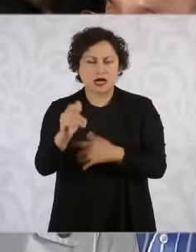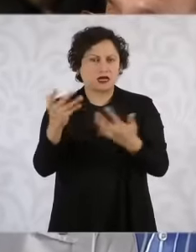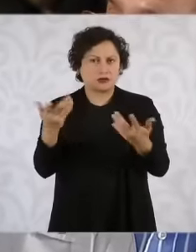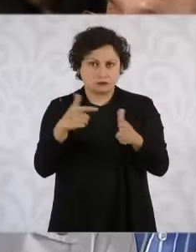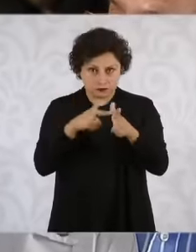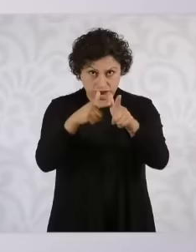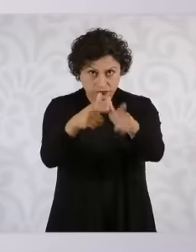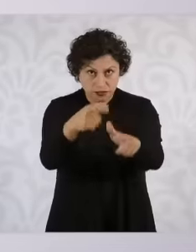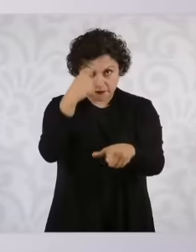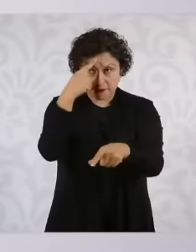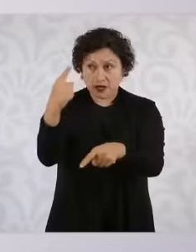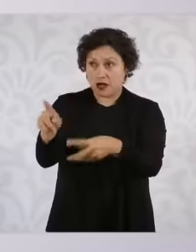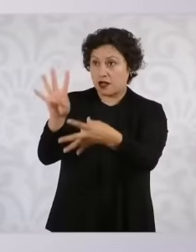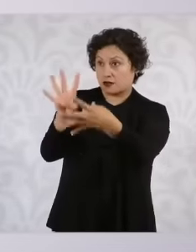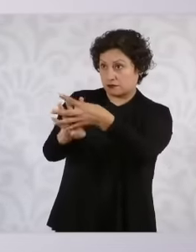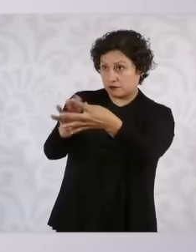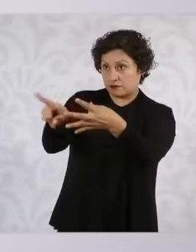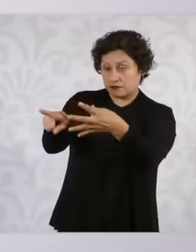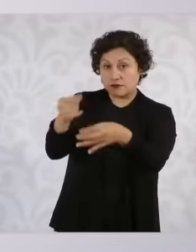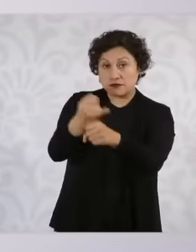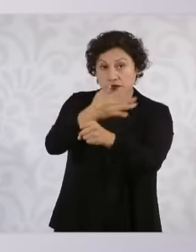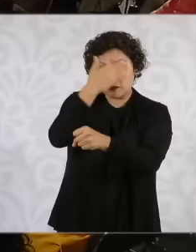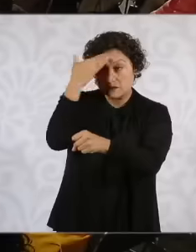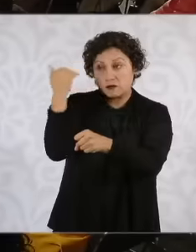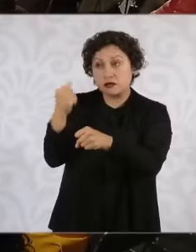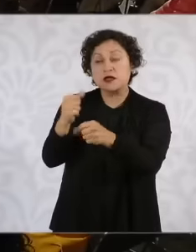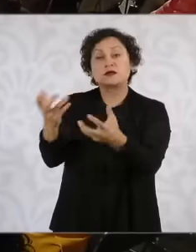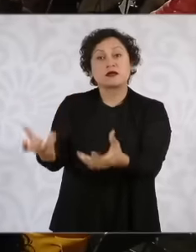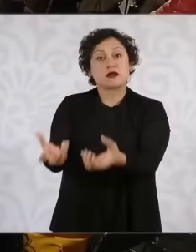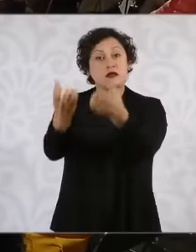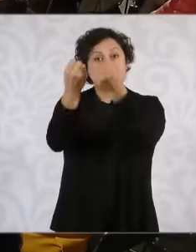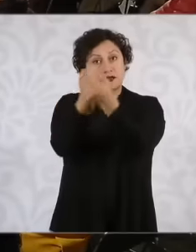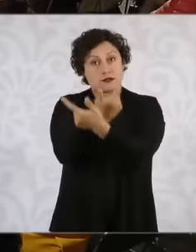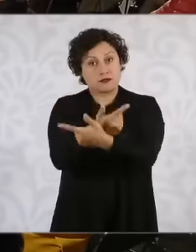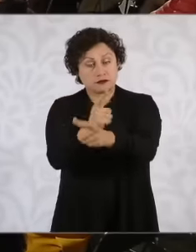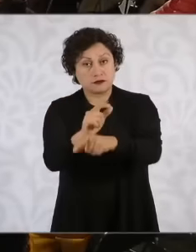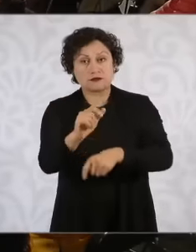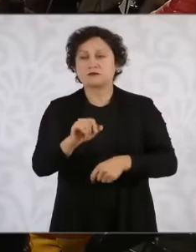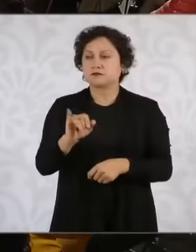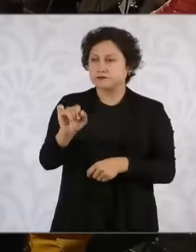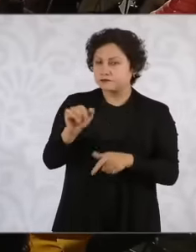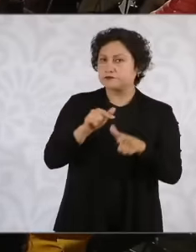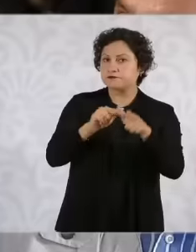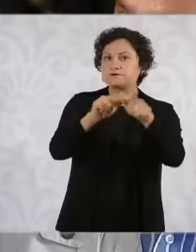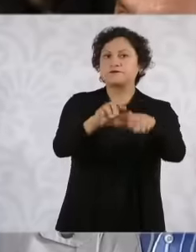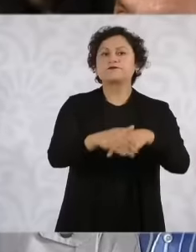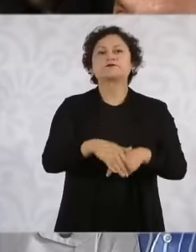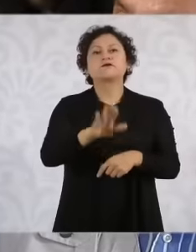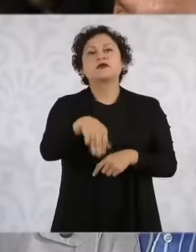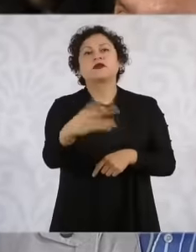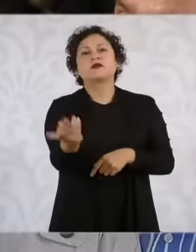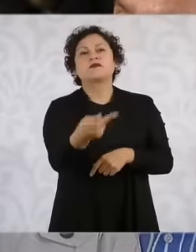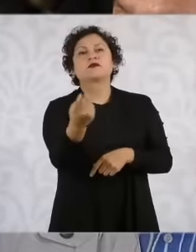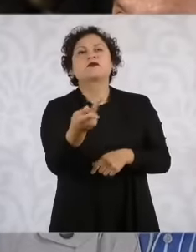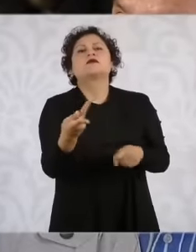it is going to count, and this one of them will ask me if what happened with the Ceferesos? If they continue